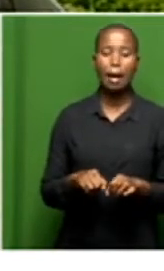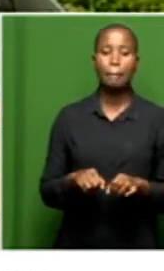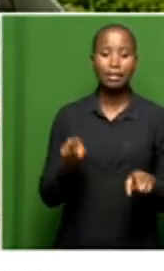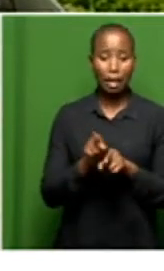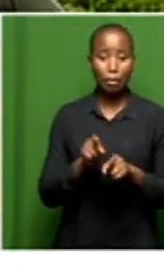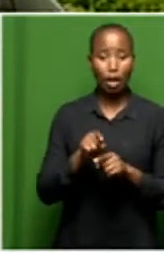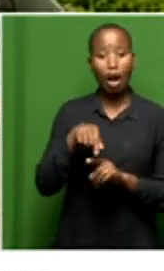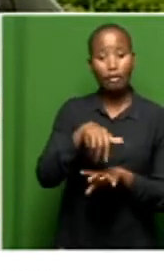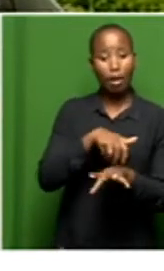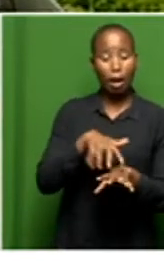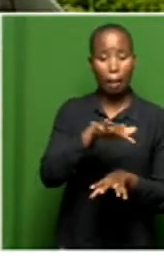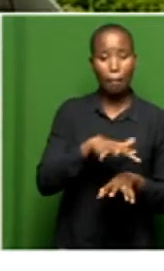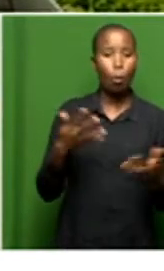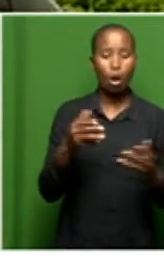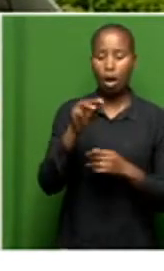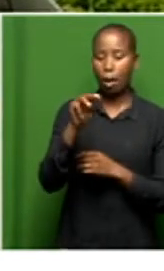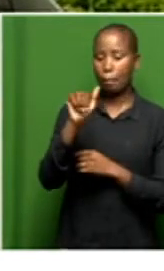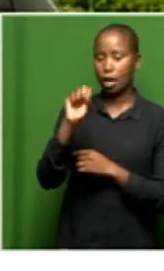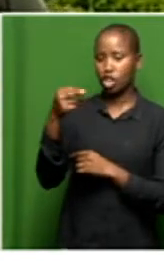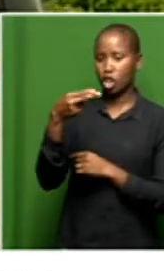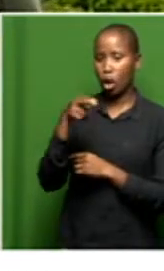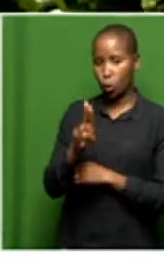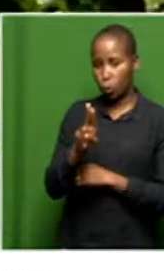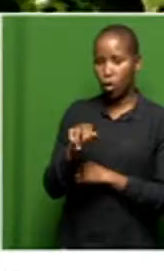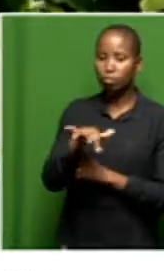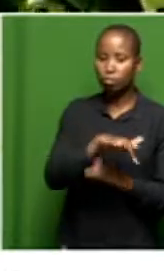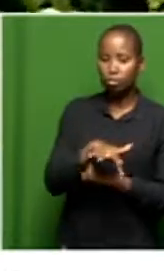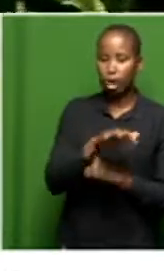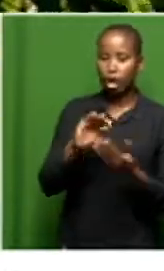that's based in Ha-Mashau - our community, we're surrounded by a community so I guess